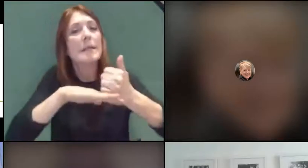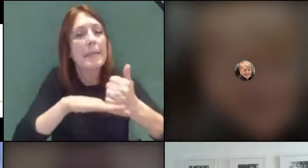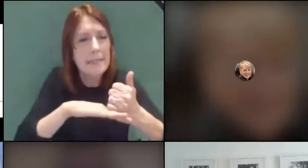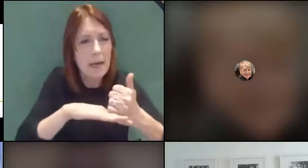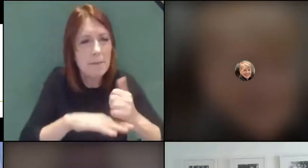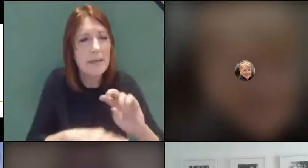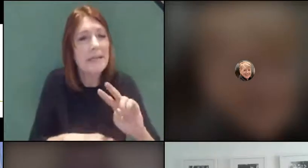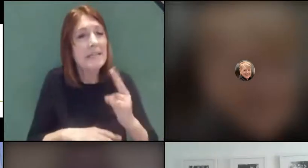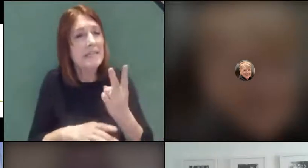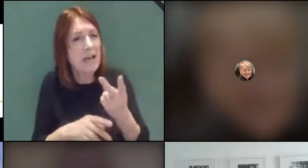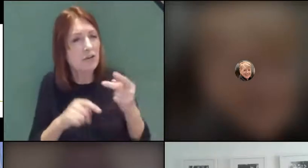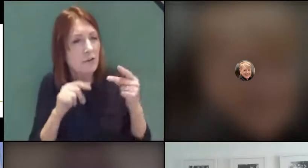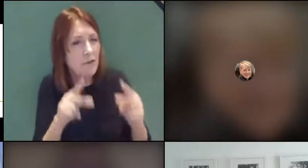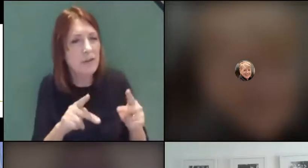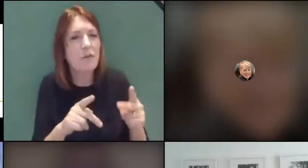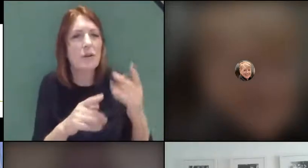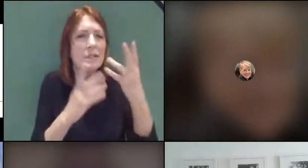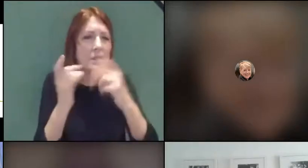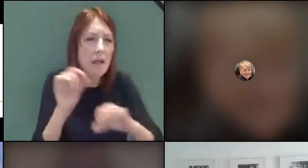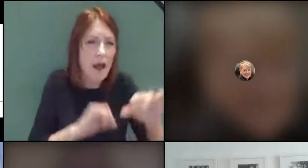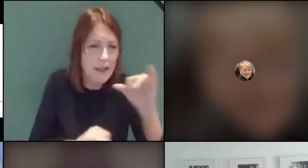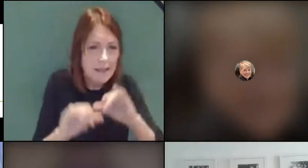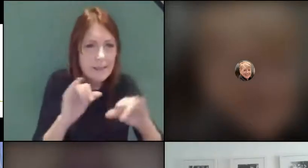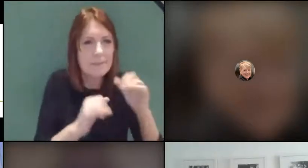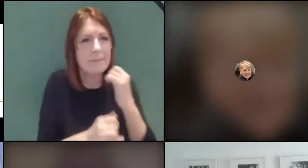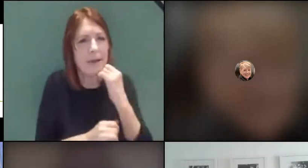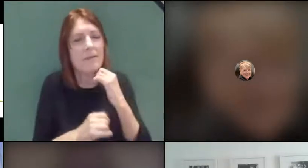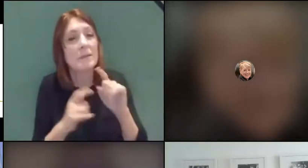maths maybe called something slightly different, but it's the same principle and what we've